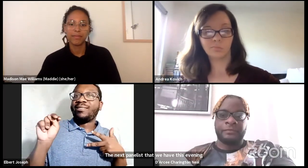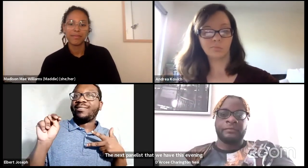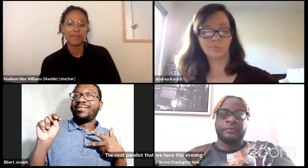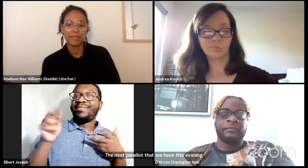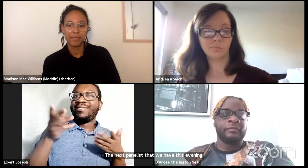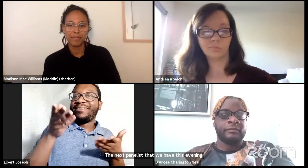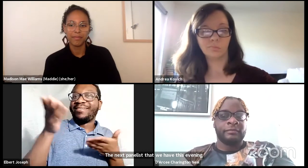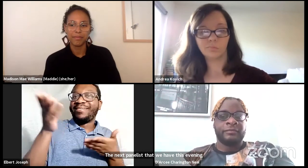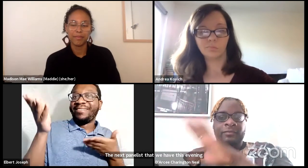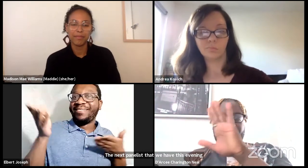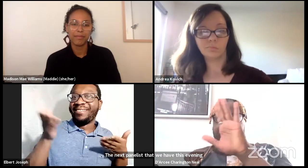Nael.